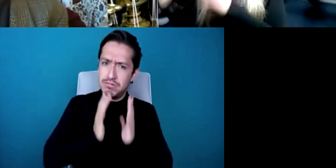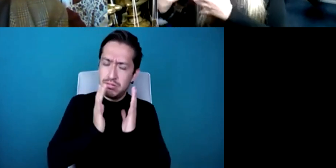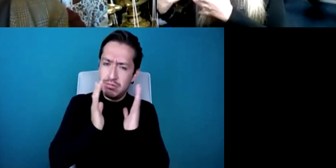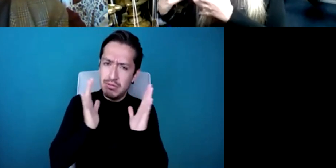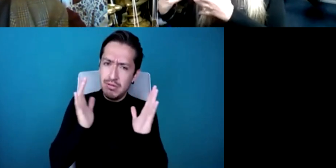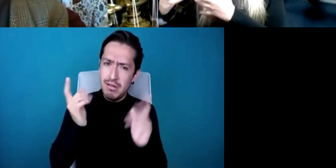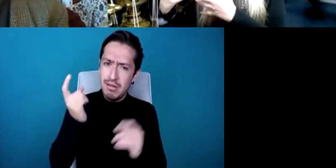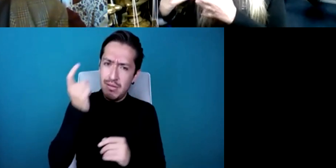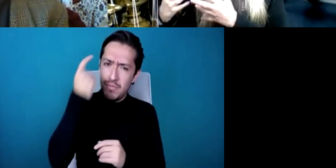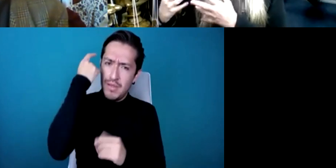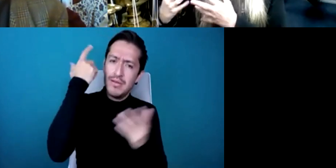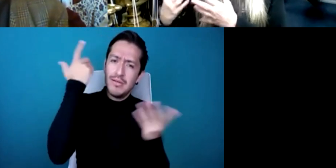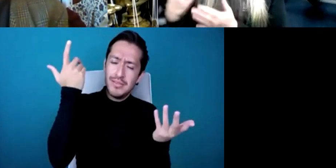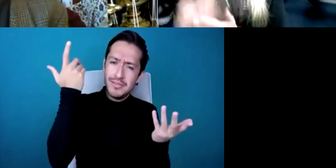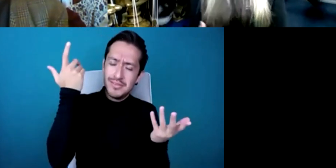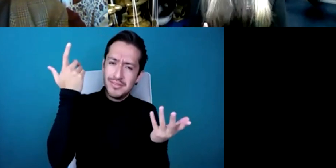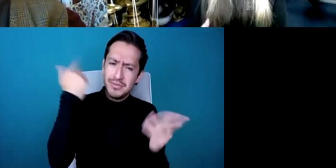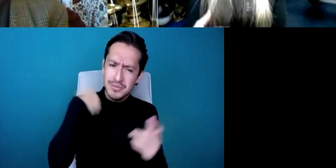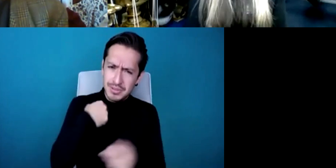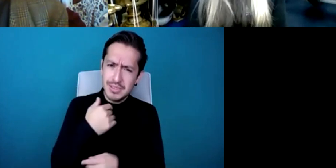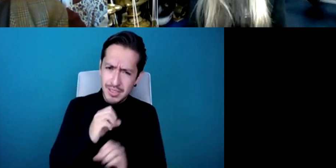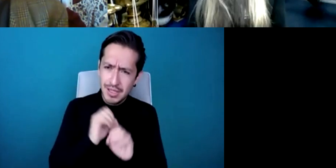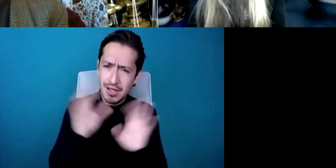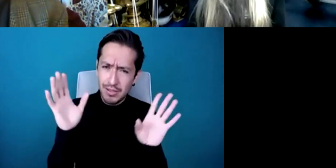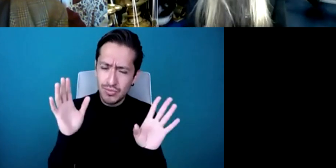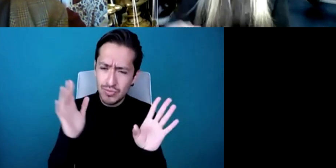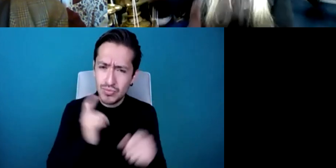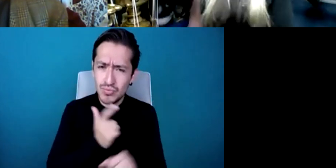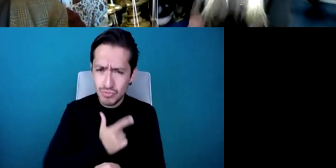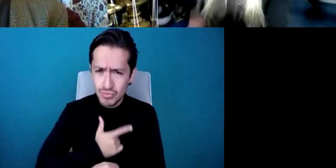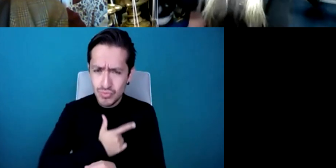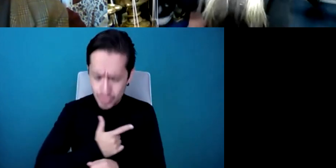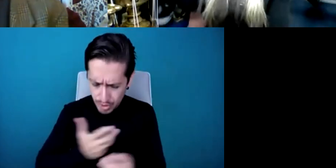back of the stage provided the next time you do a piano concerto the piano is at the back of the